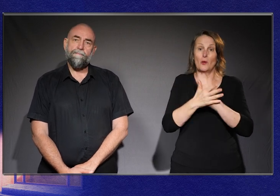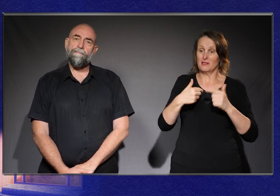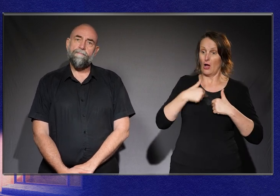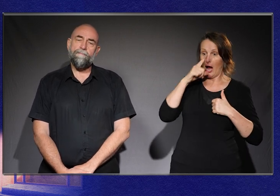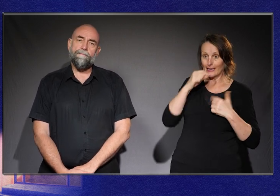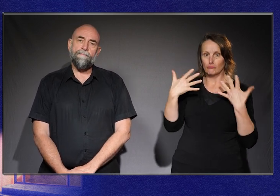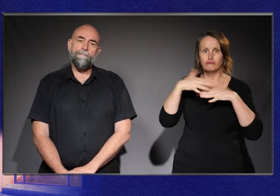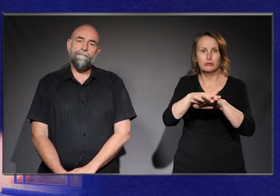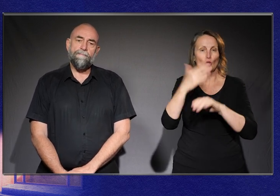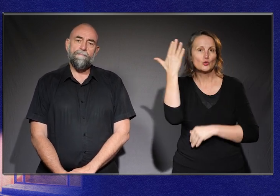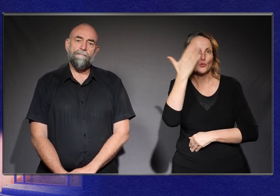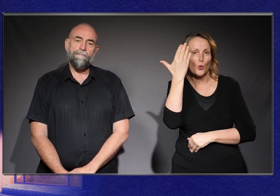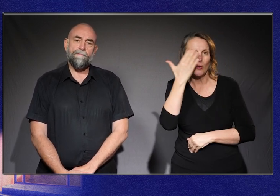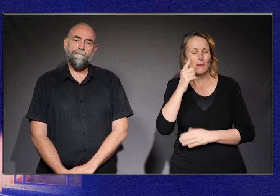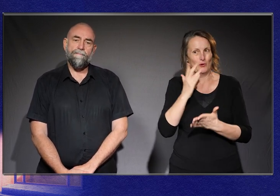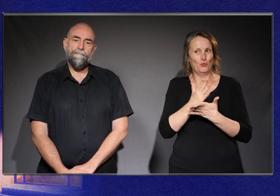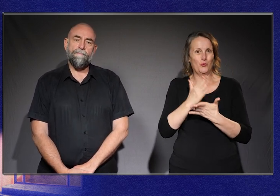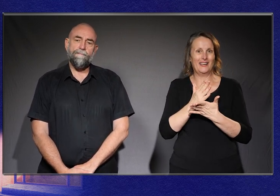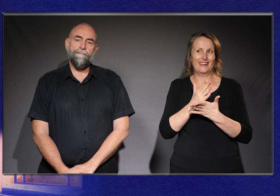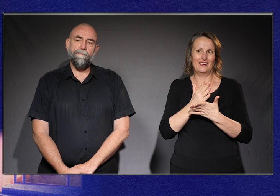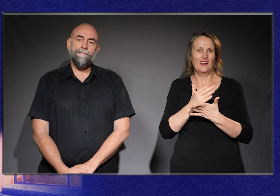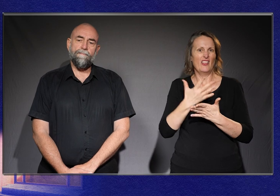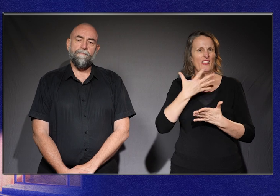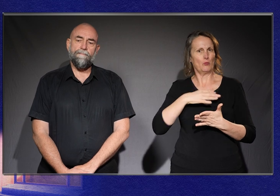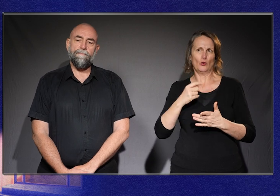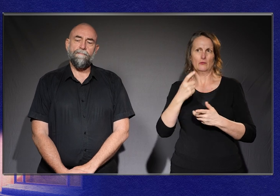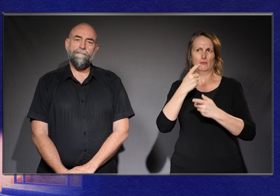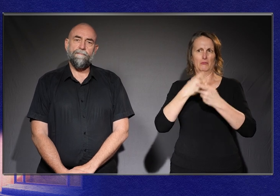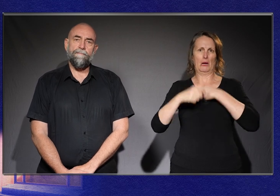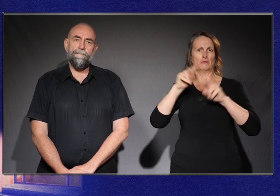school, but with a focus on minimising my disability as much as possible.